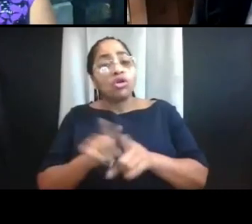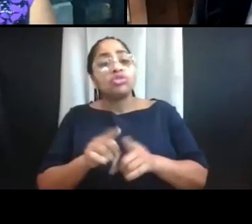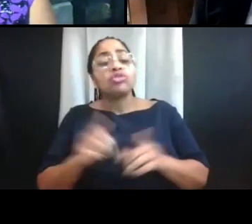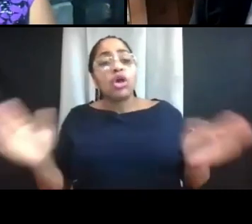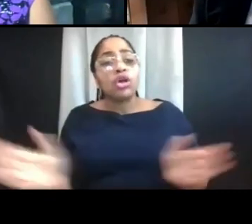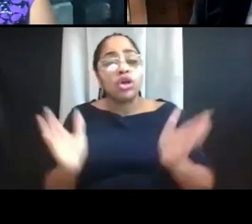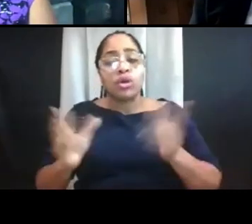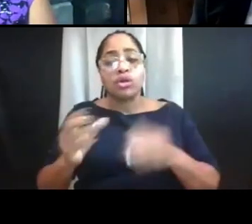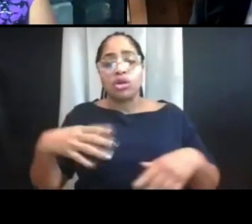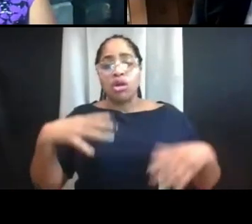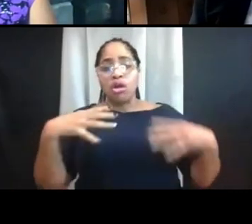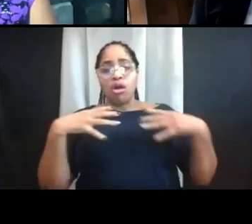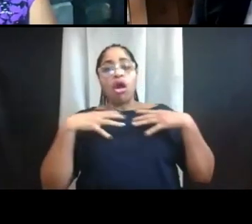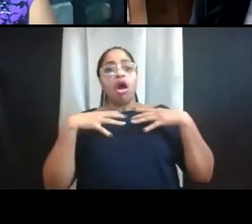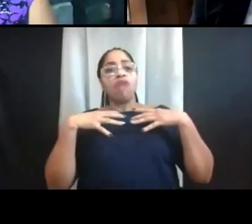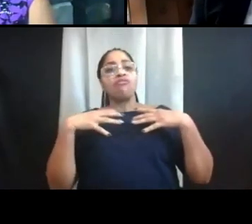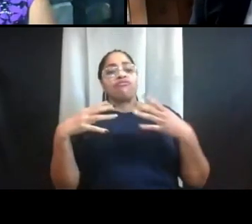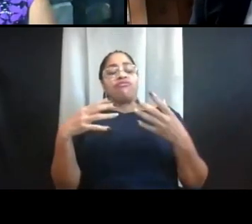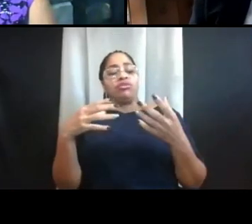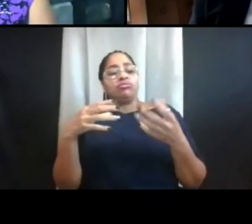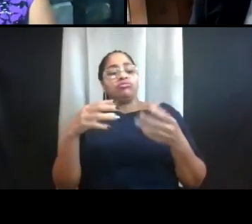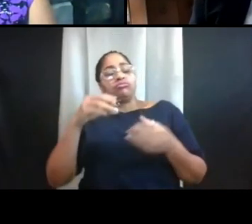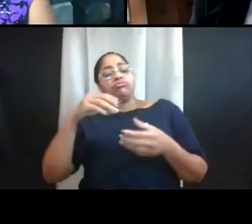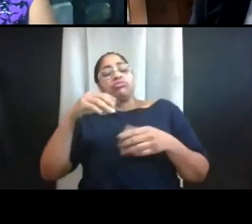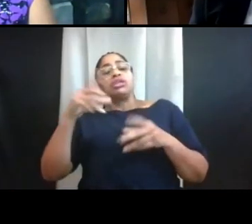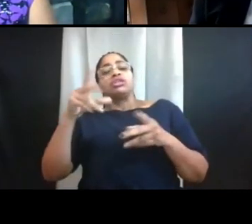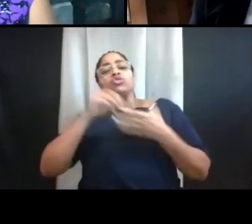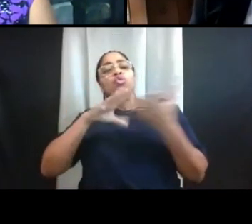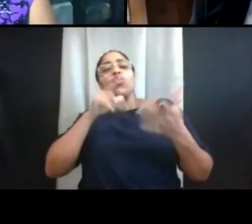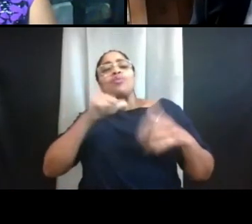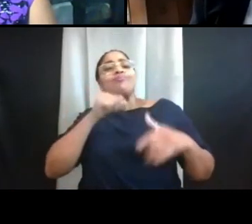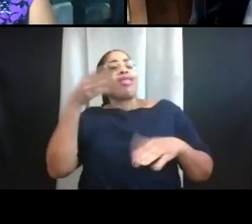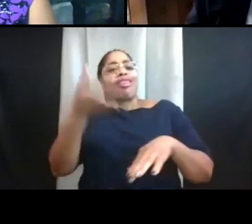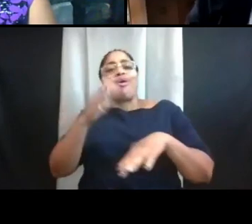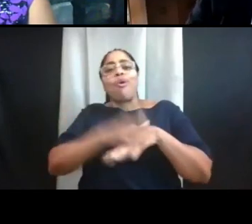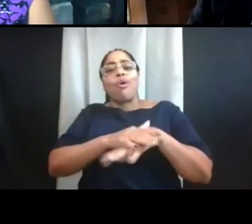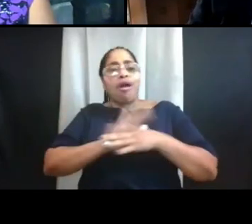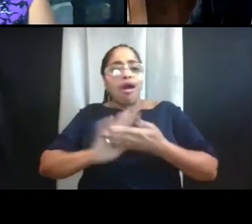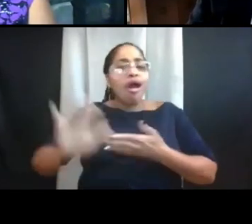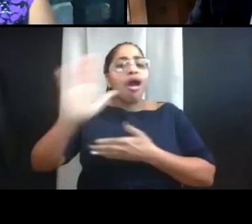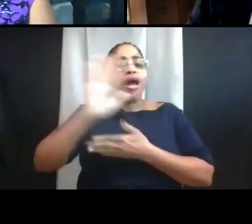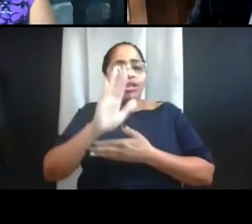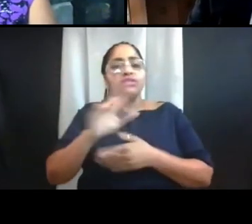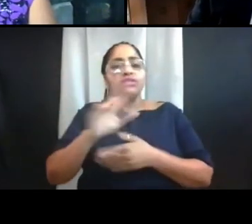to get a test before leaving. And we have lots of information about traveling safety